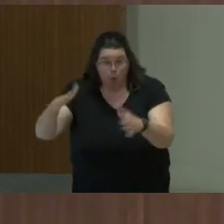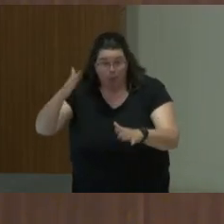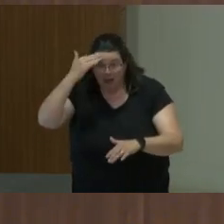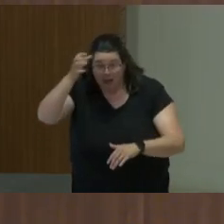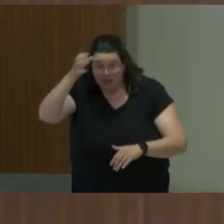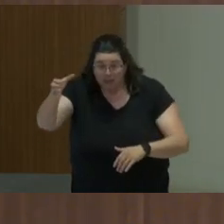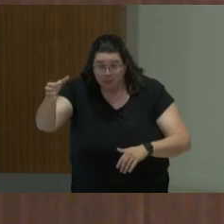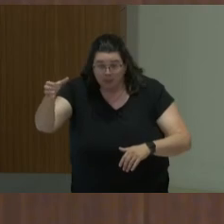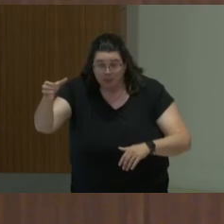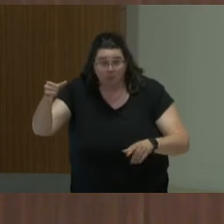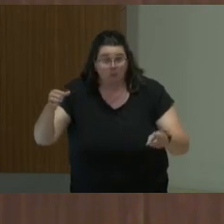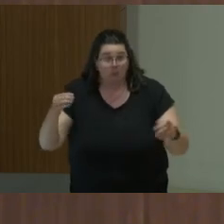Who is familiar with the concept of parrhesia?